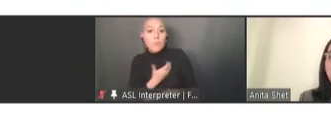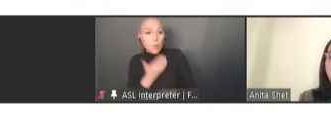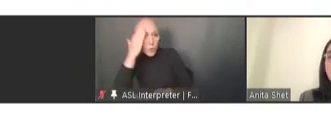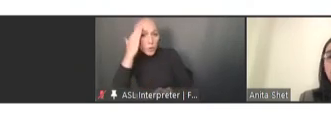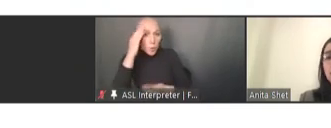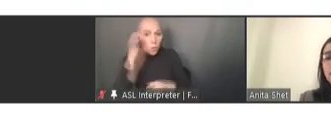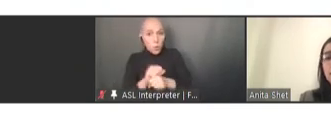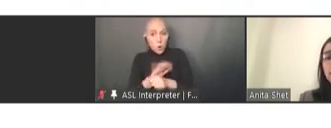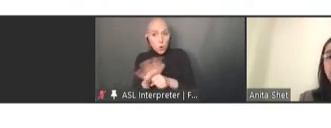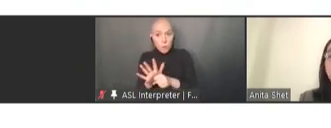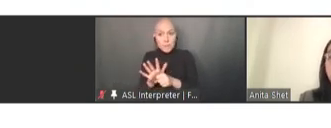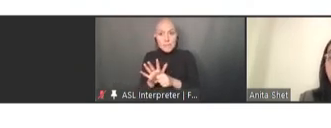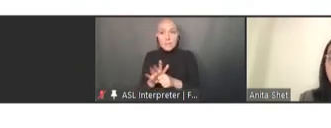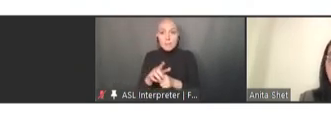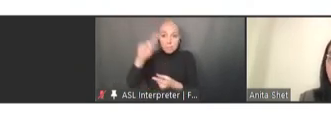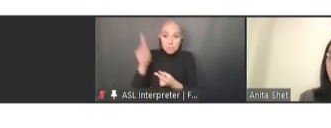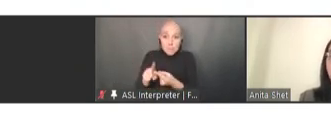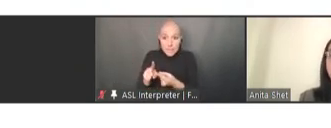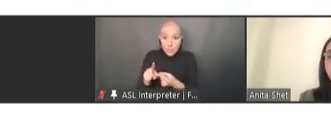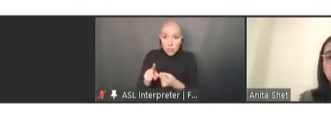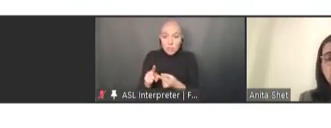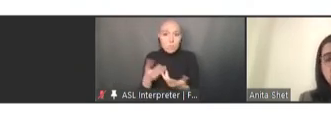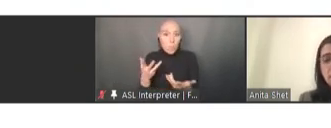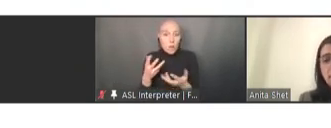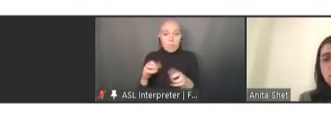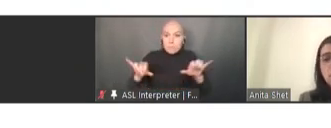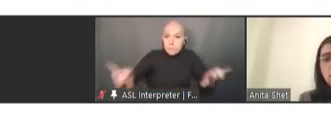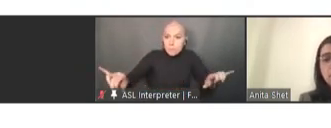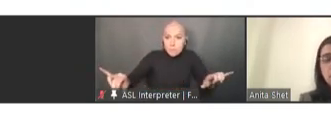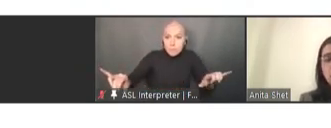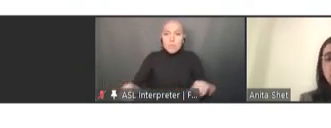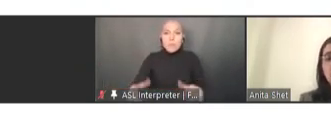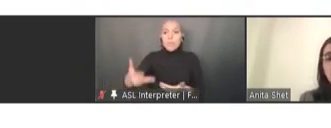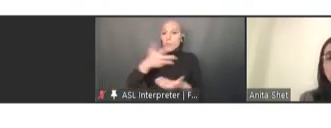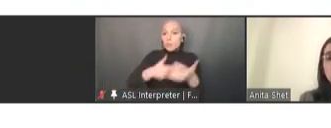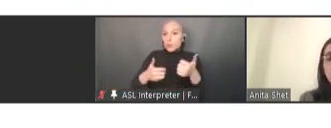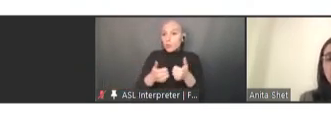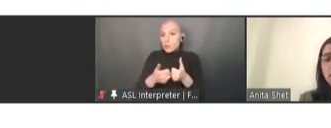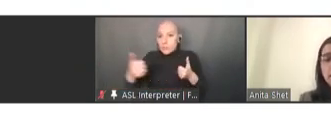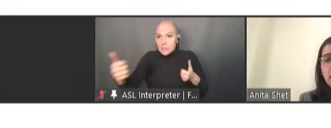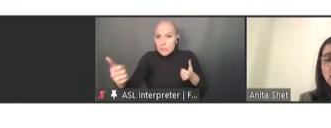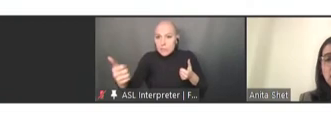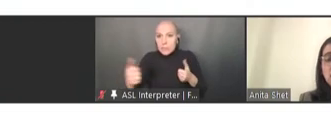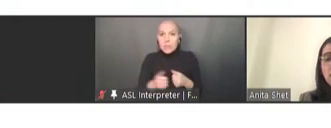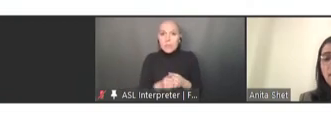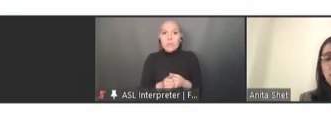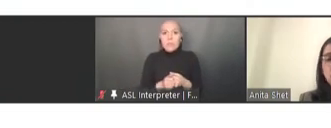had people stay at home and social distancing was observed, to a large extent, so that reduced